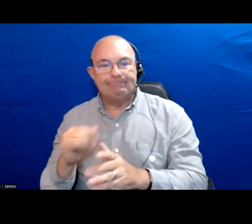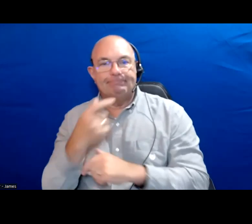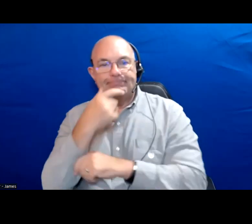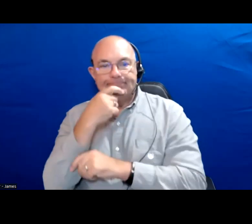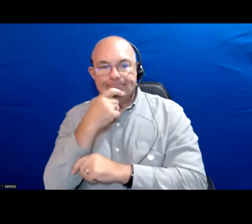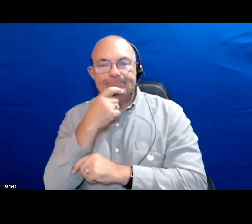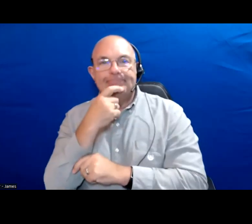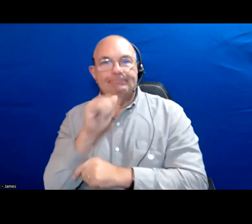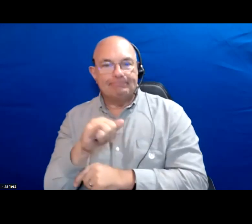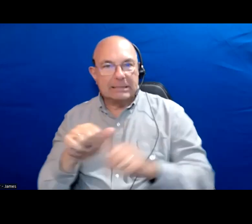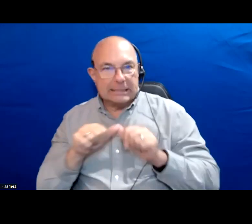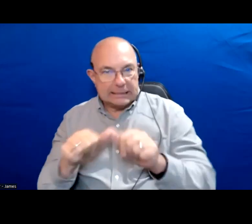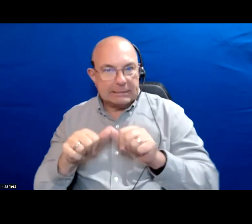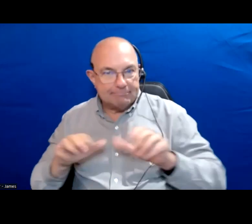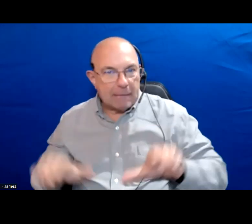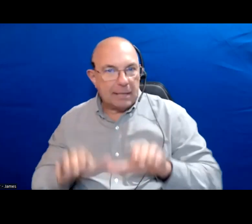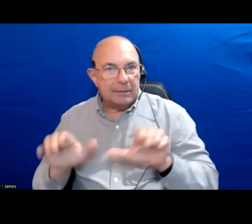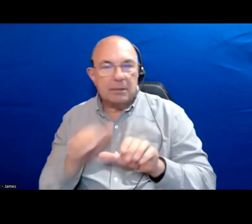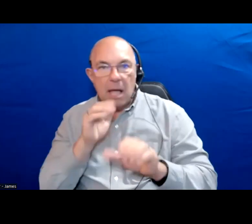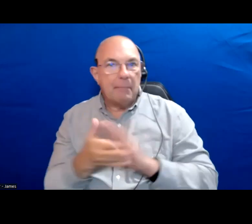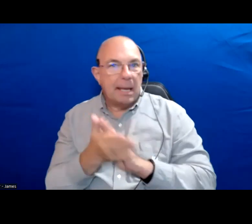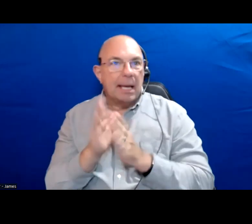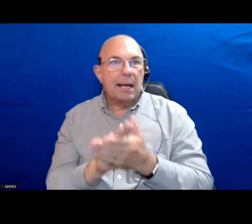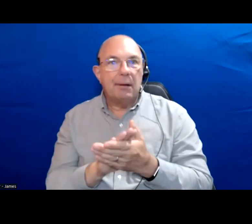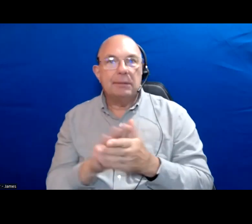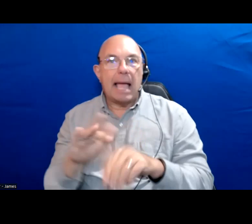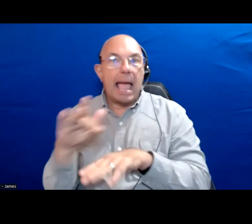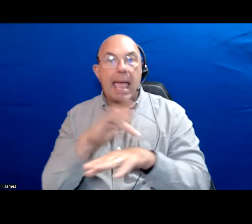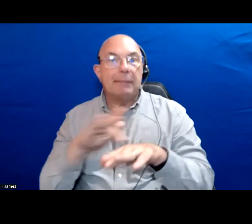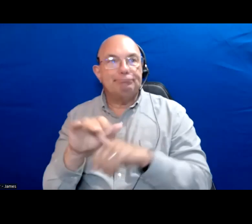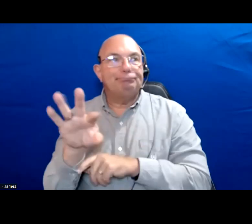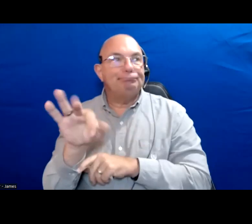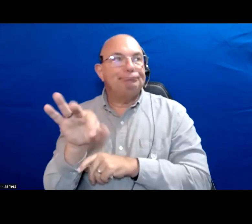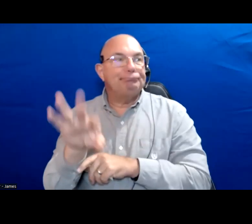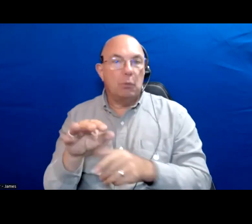And to continue action on it so it does not become just empty words.